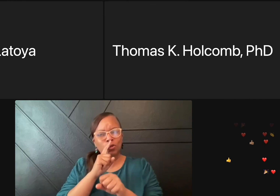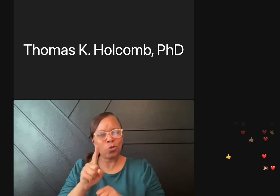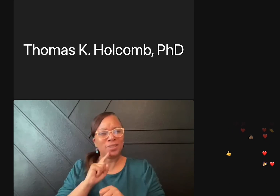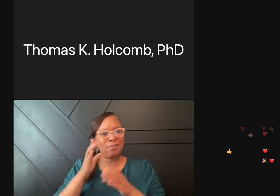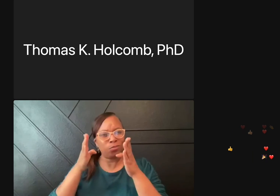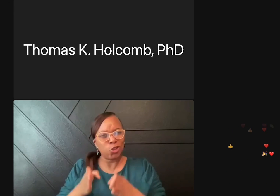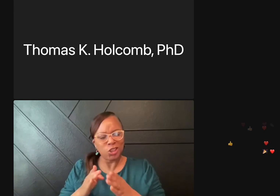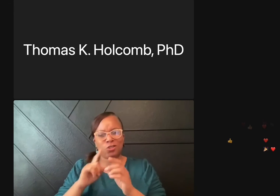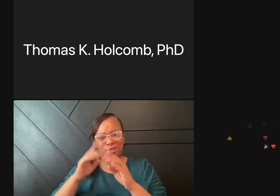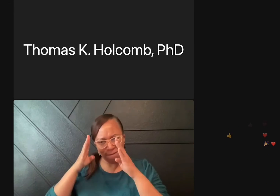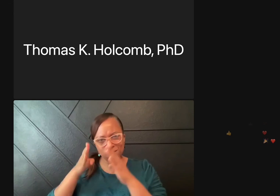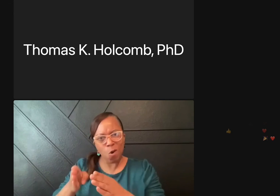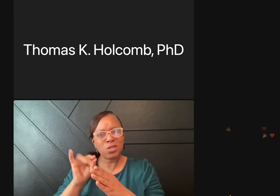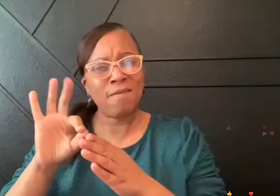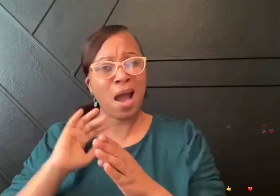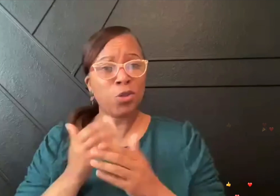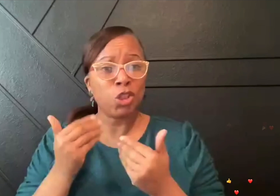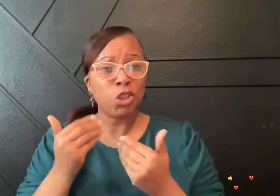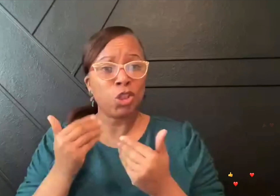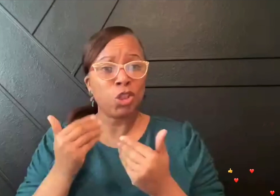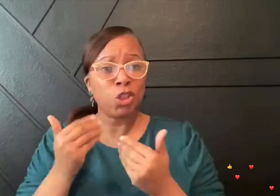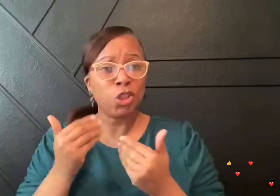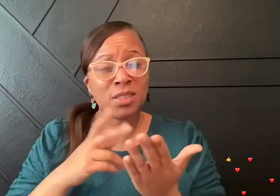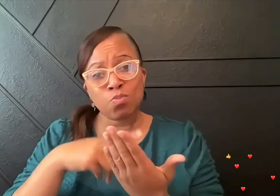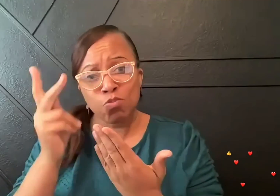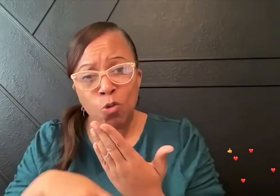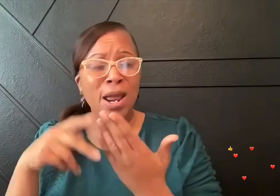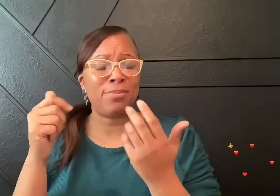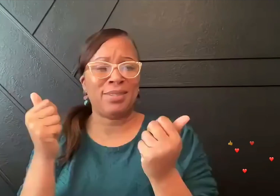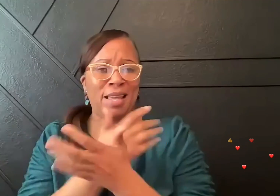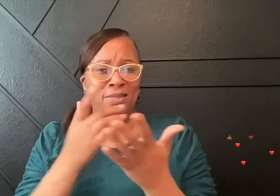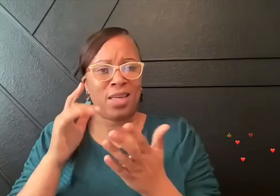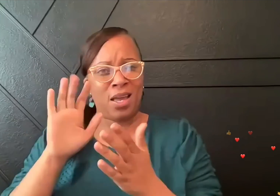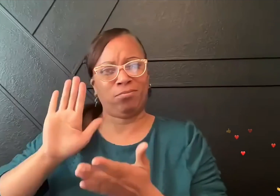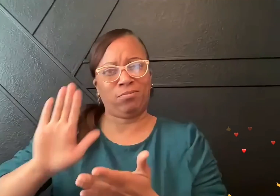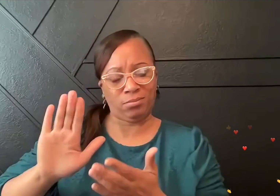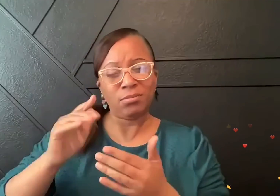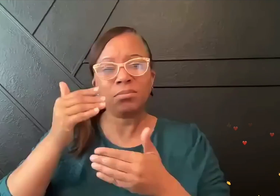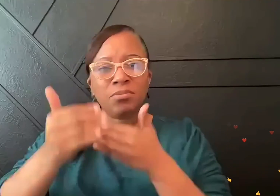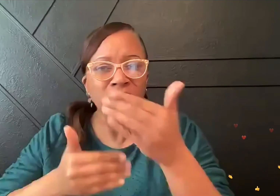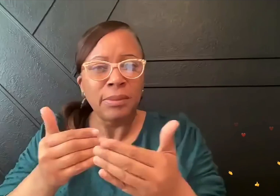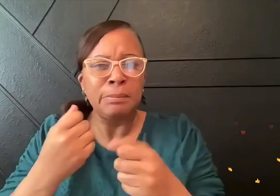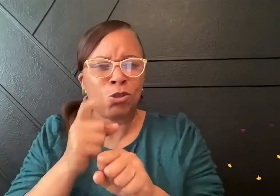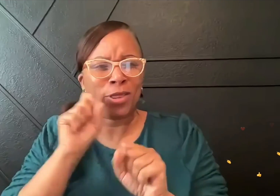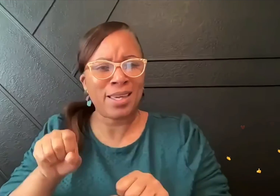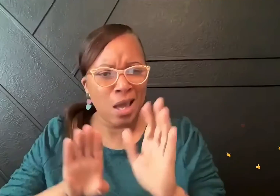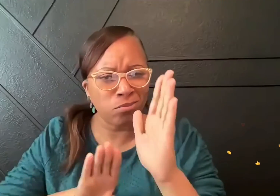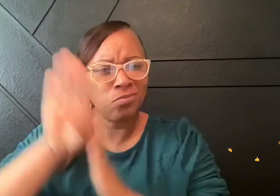centering that deaf person in our programs, services, and keeping that at the forefront of our mind